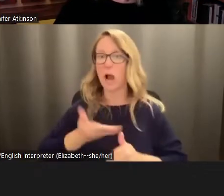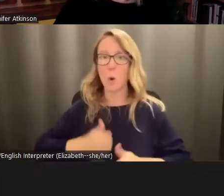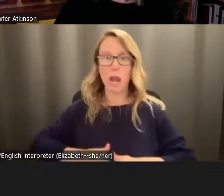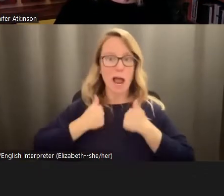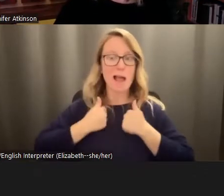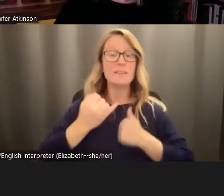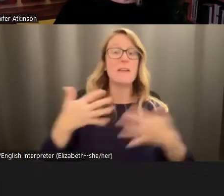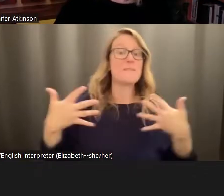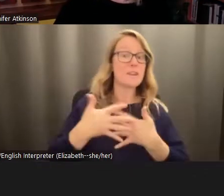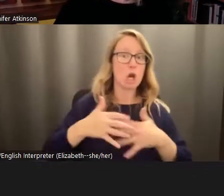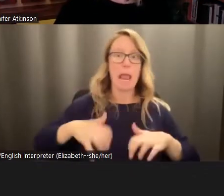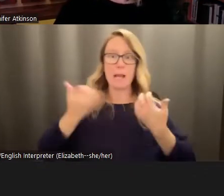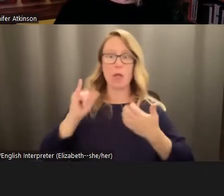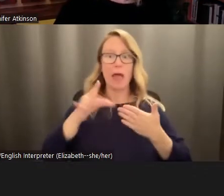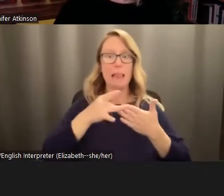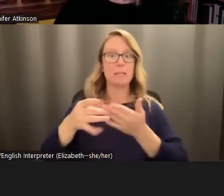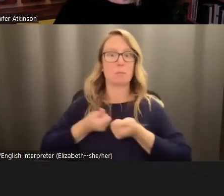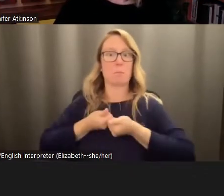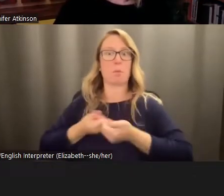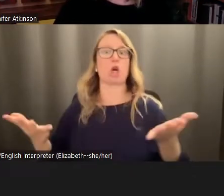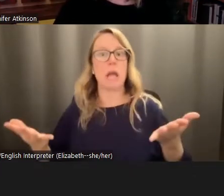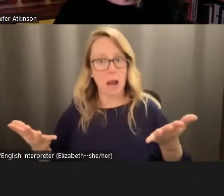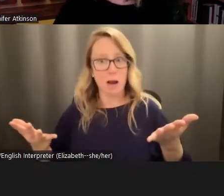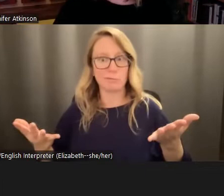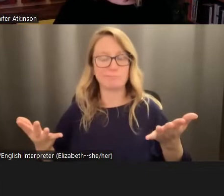anger lead to burnout, then we have to ask ourselves if that is